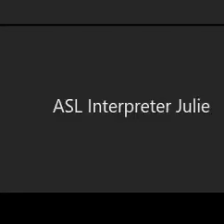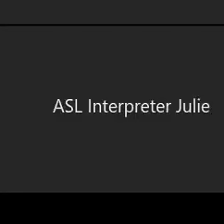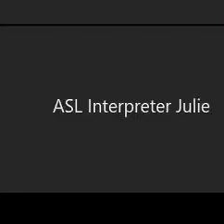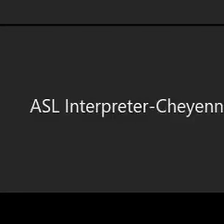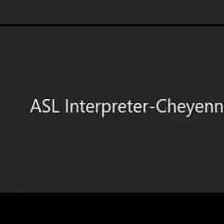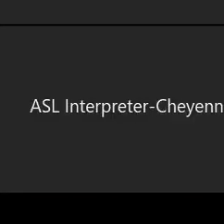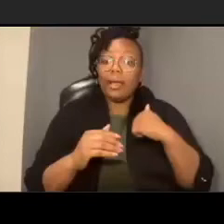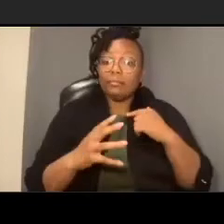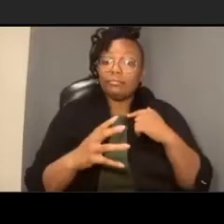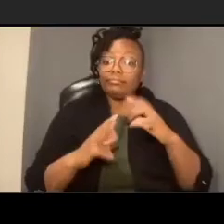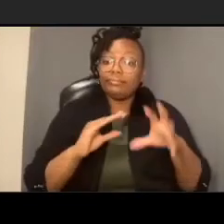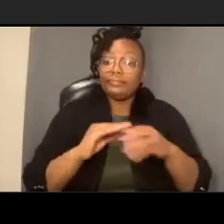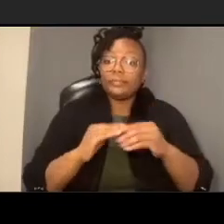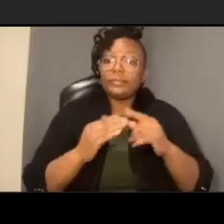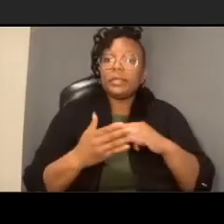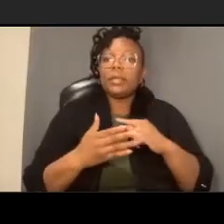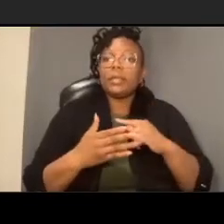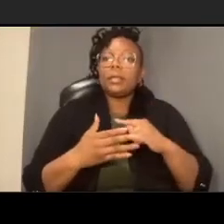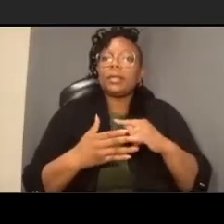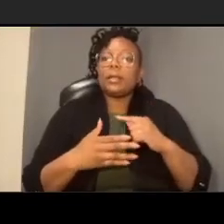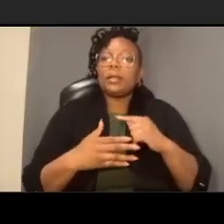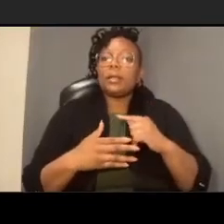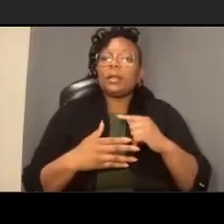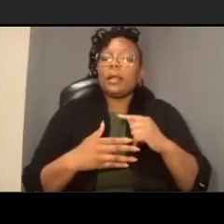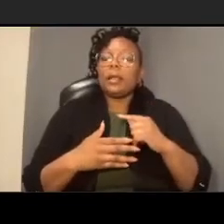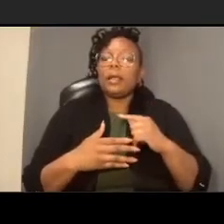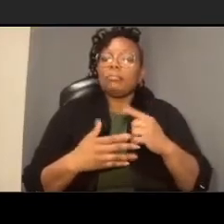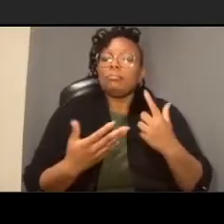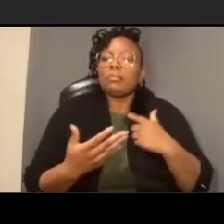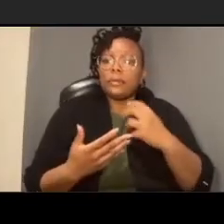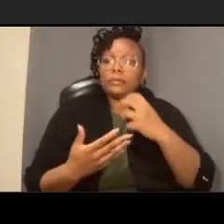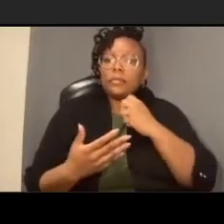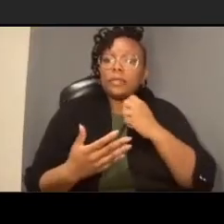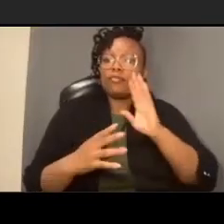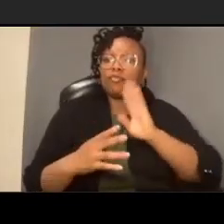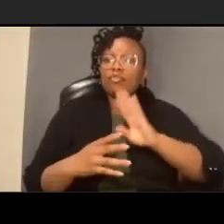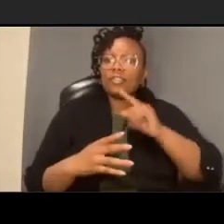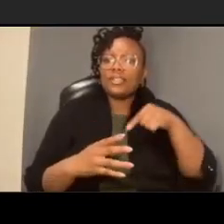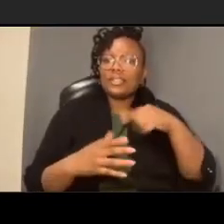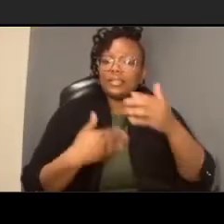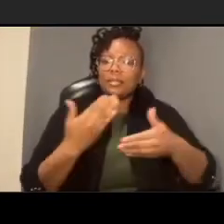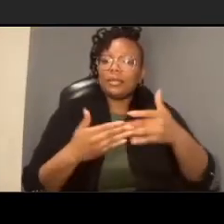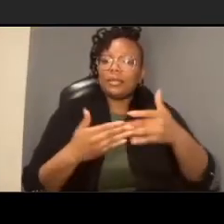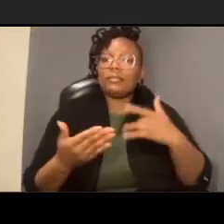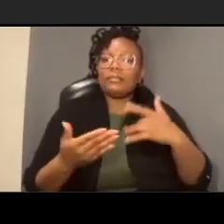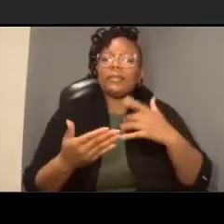much like uh it came together last minute without meaningful community involvement i know that